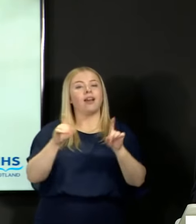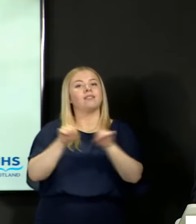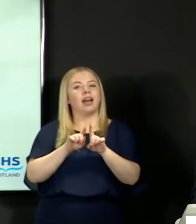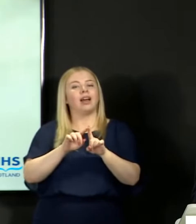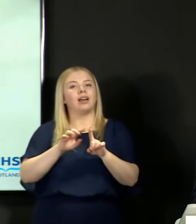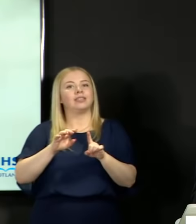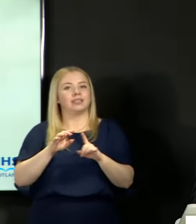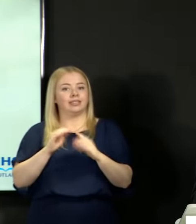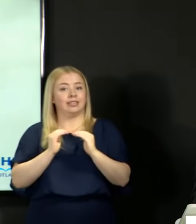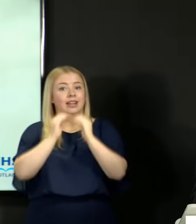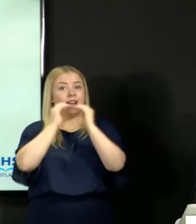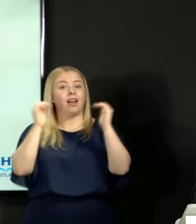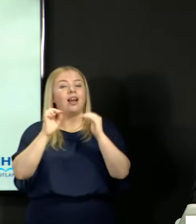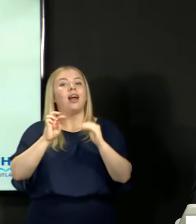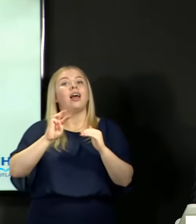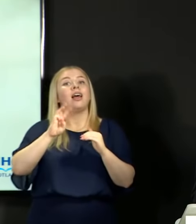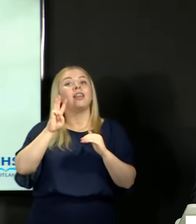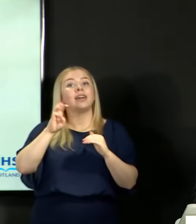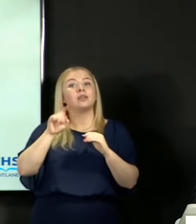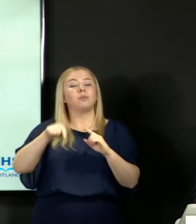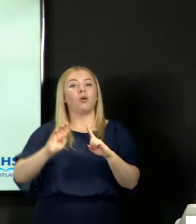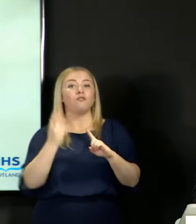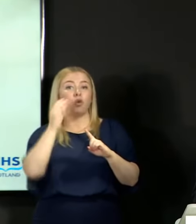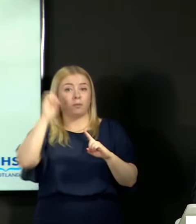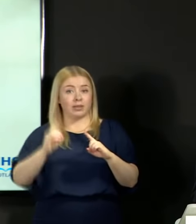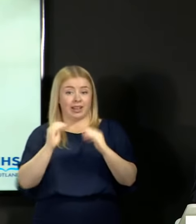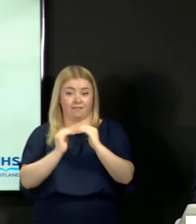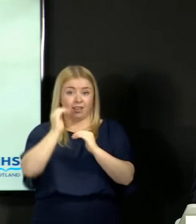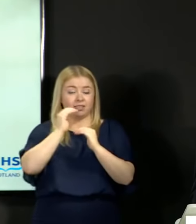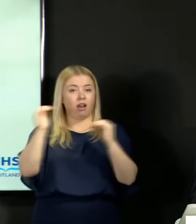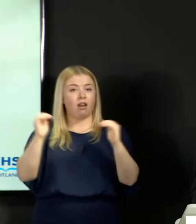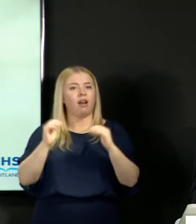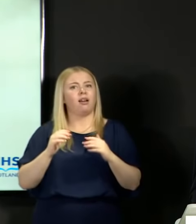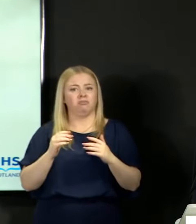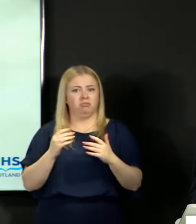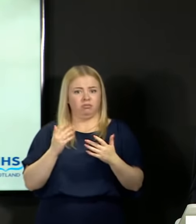percent for Advanced Highers. Year on year change of this scale has never been seen